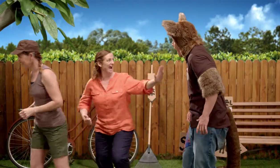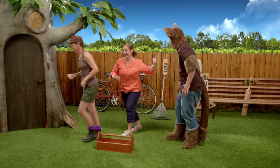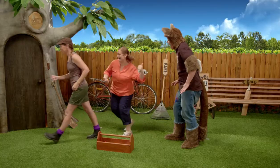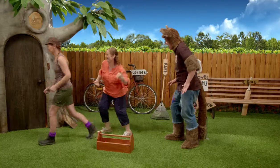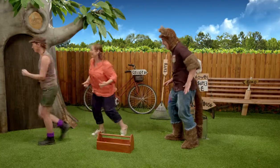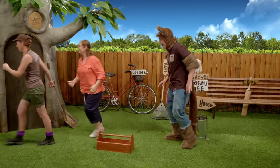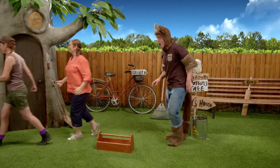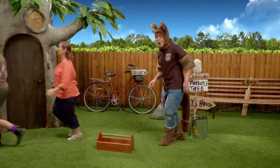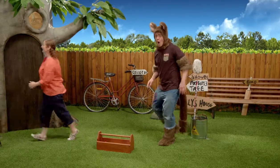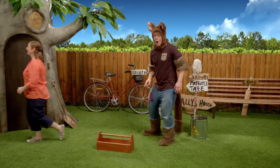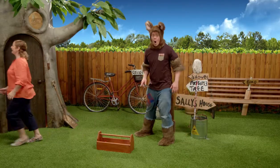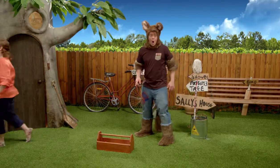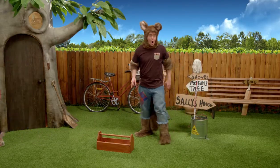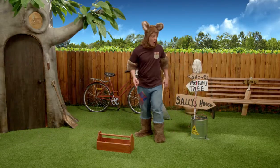Yes, wait there.